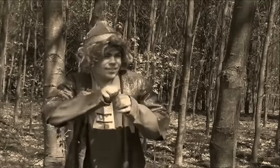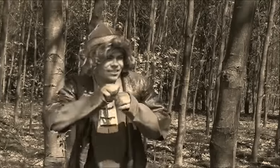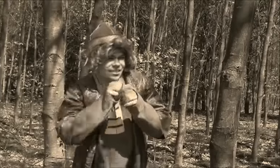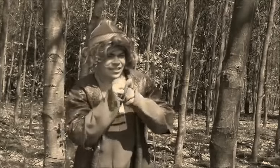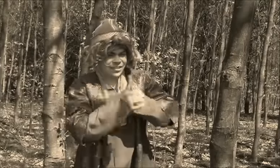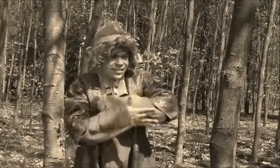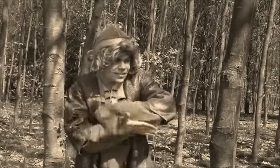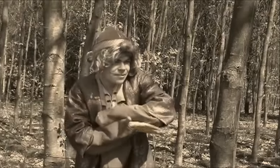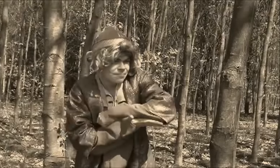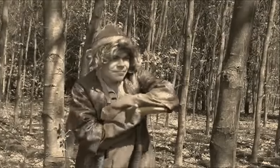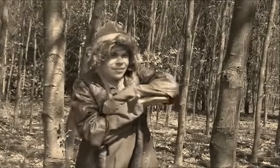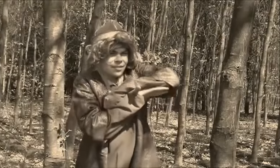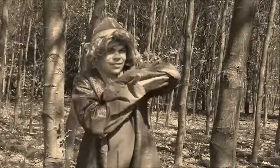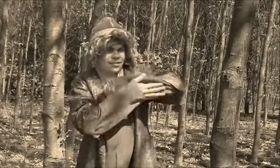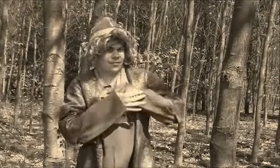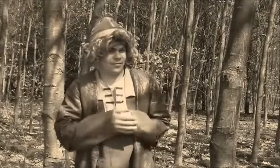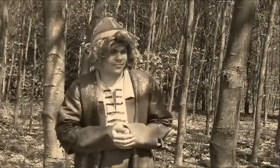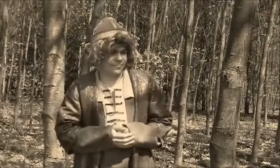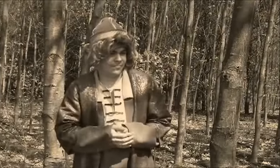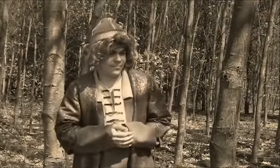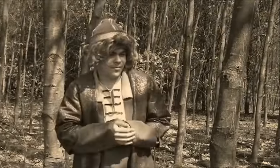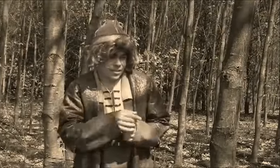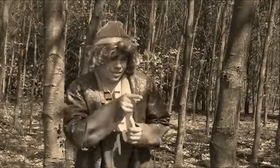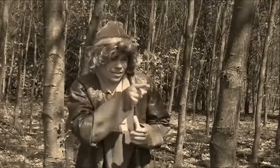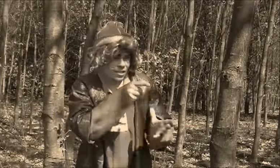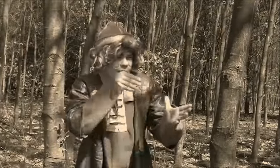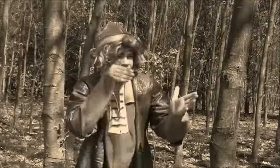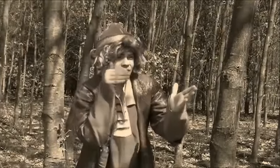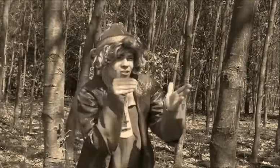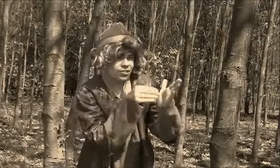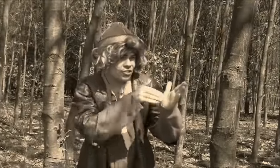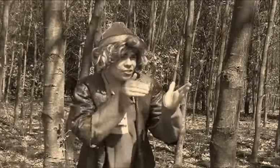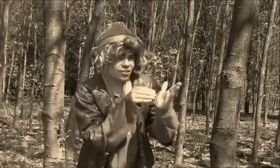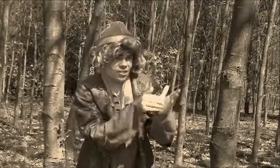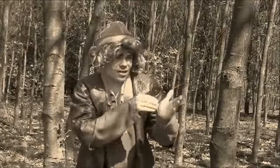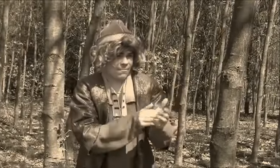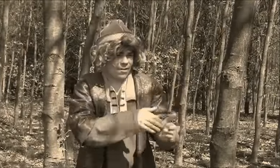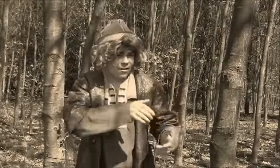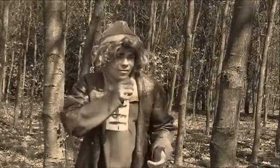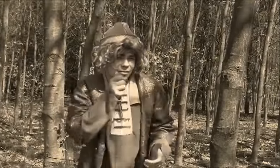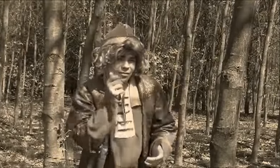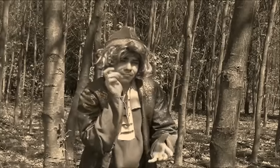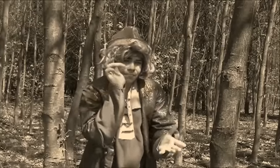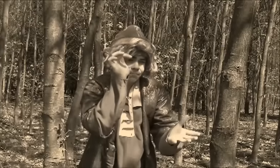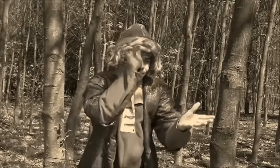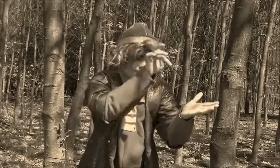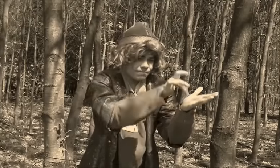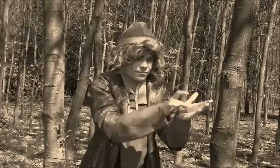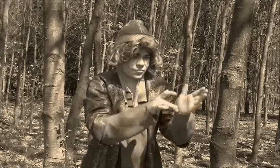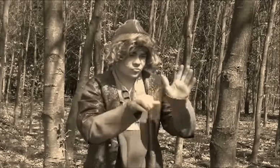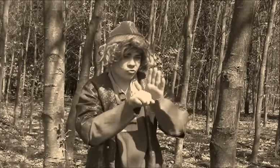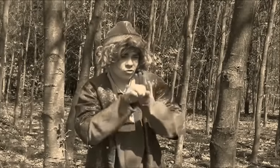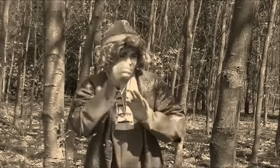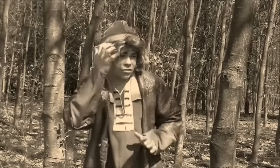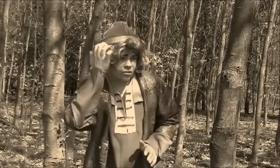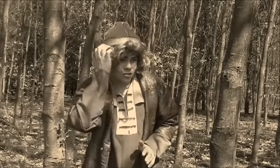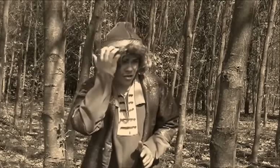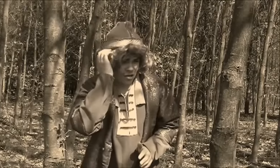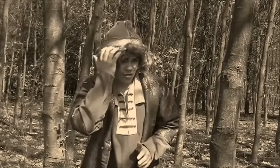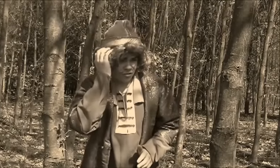There is support. You need to go to Bohemia.